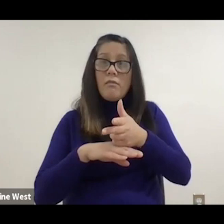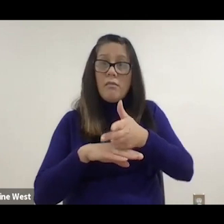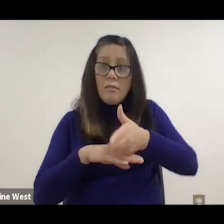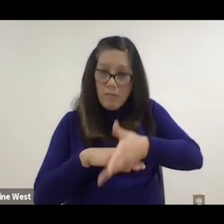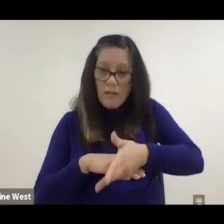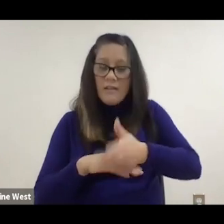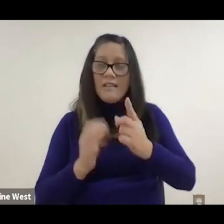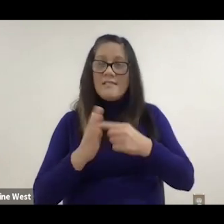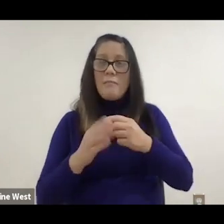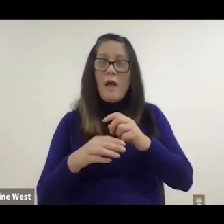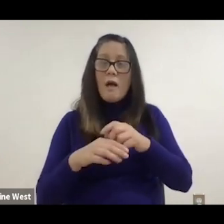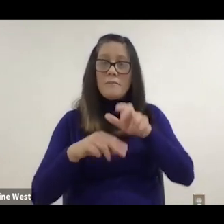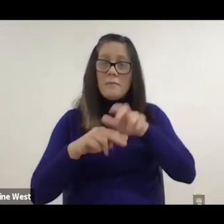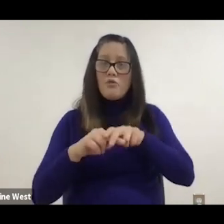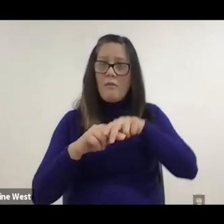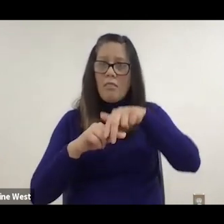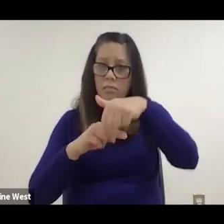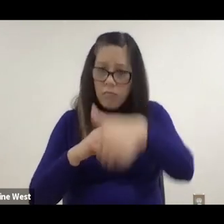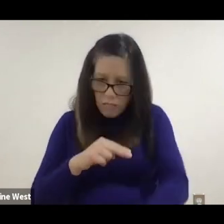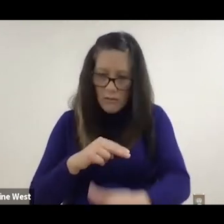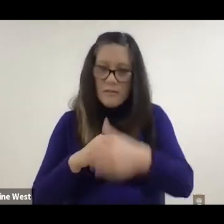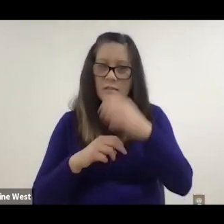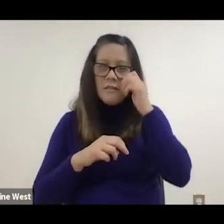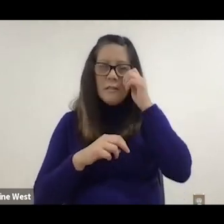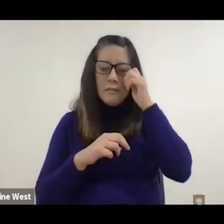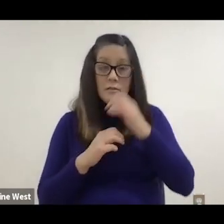then they tip forwards out of the chair